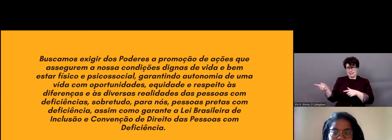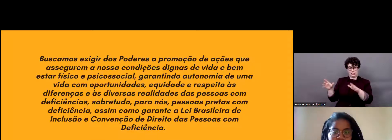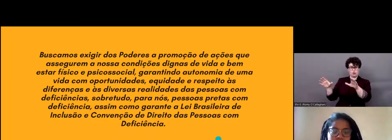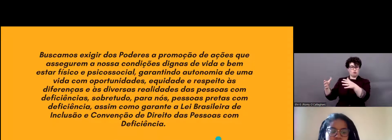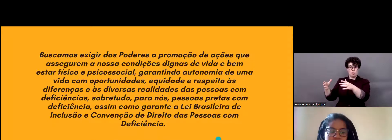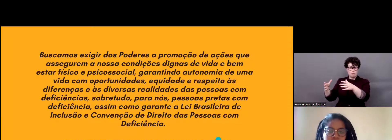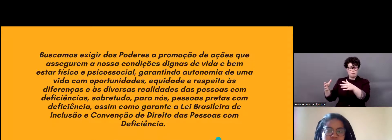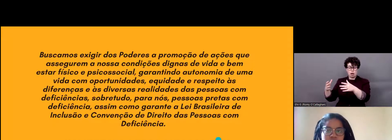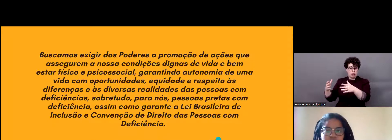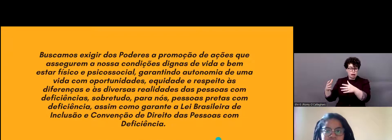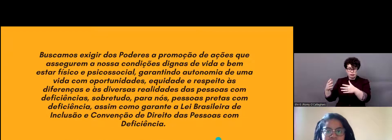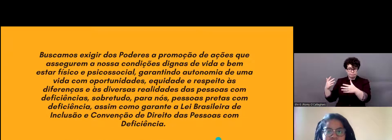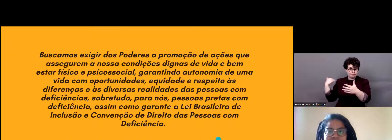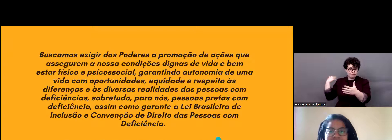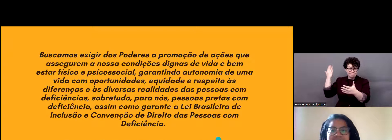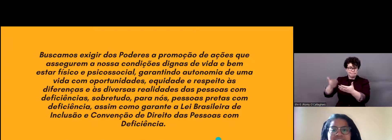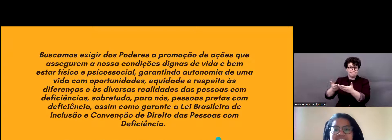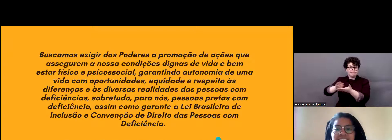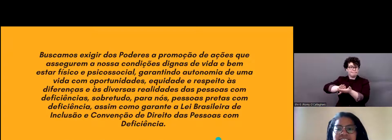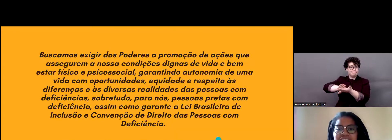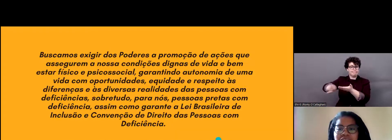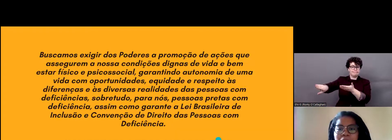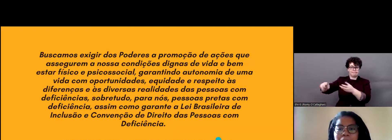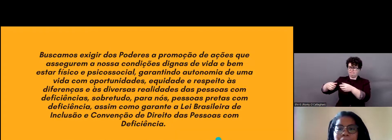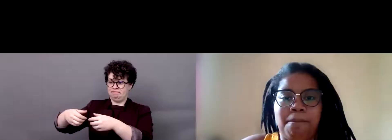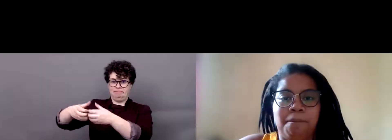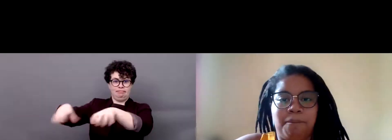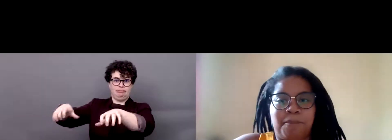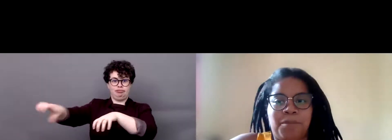been historically decimated, historically erased.